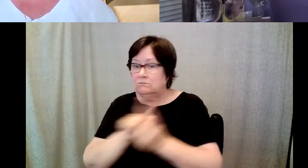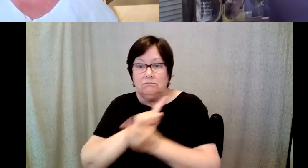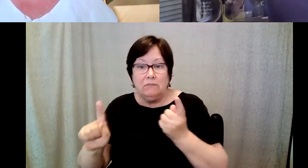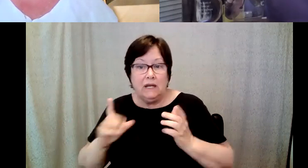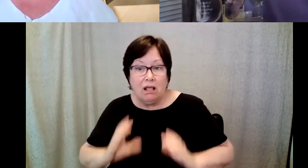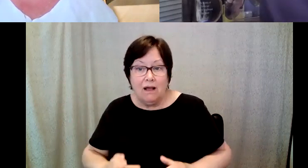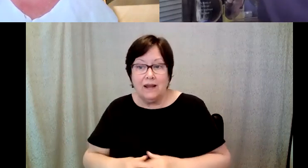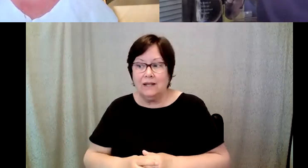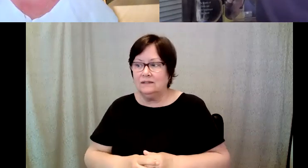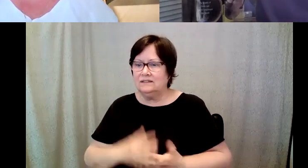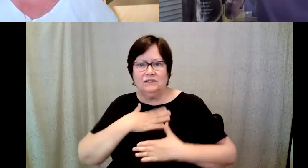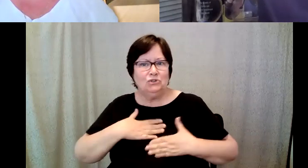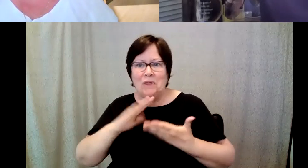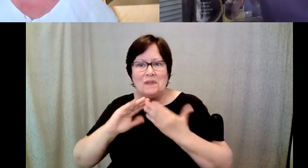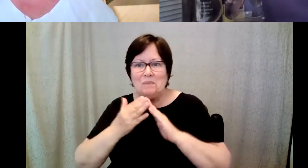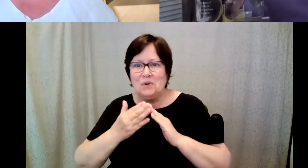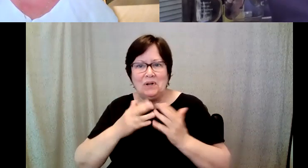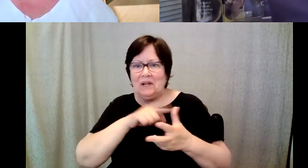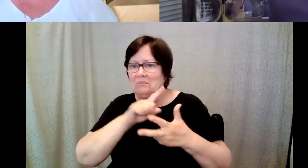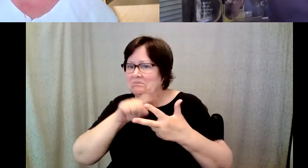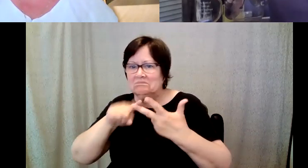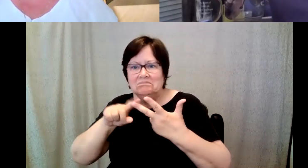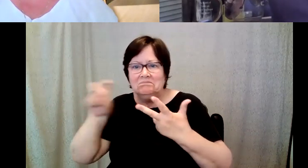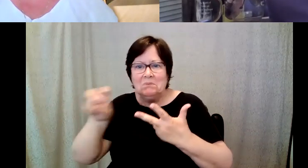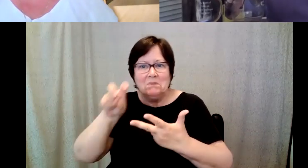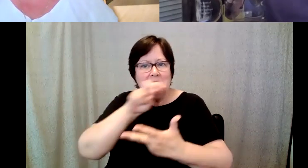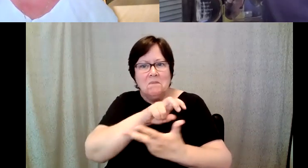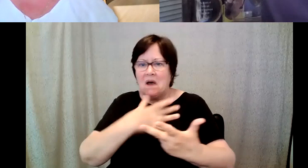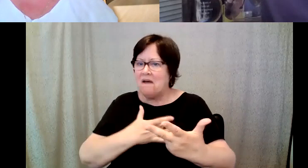wonderful Community wherever I went in any of those three places I felt part of the Community.